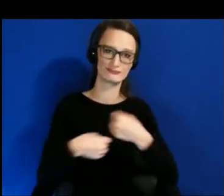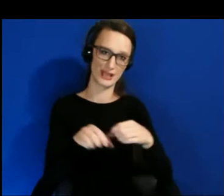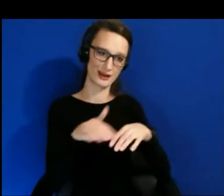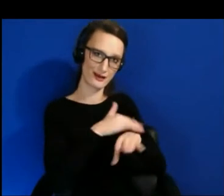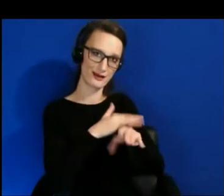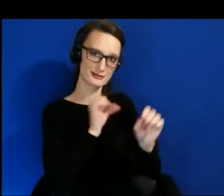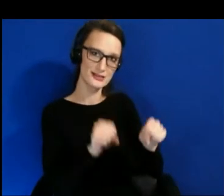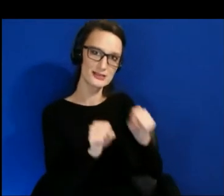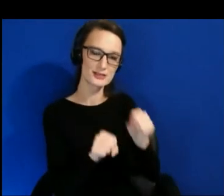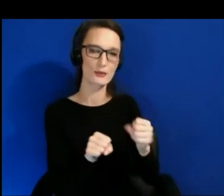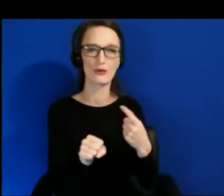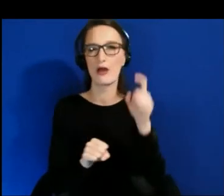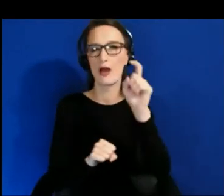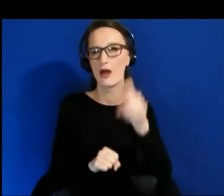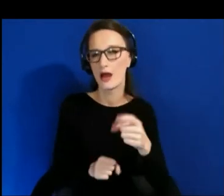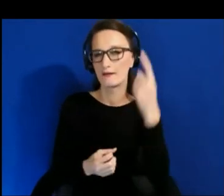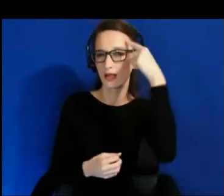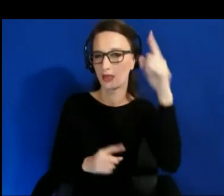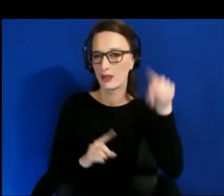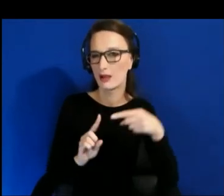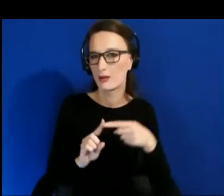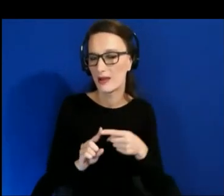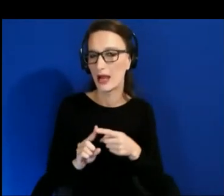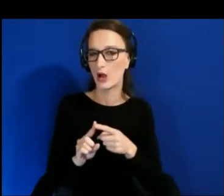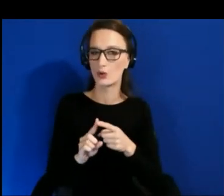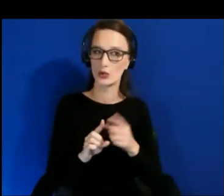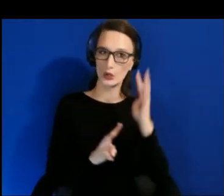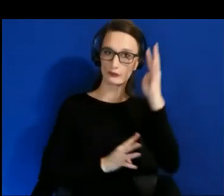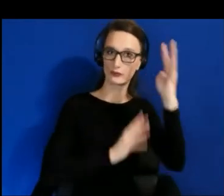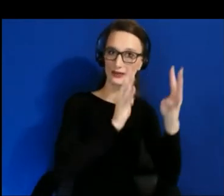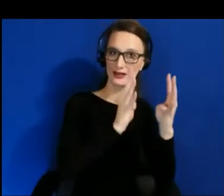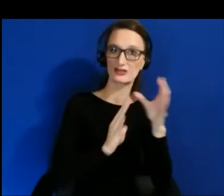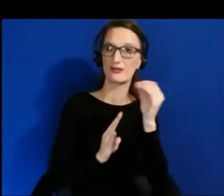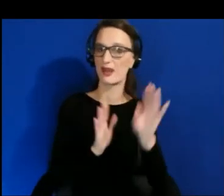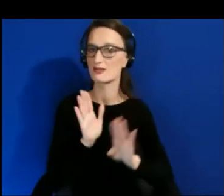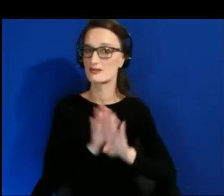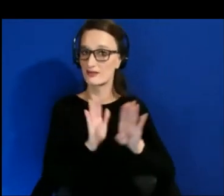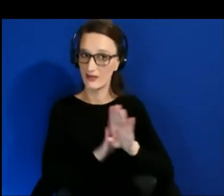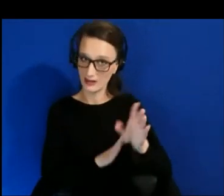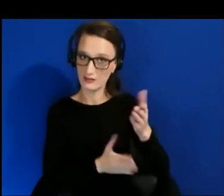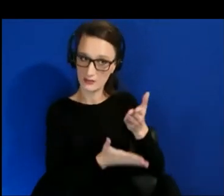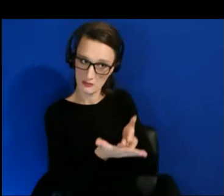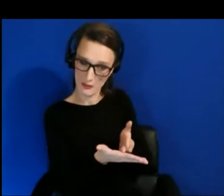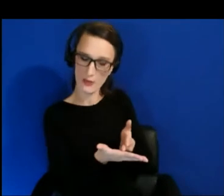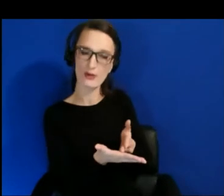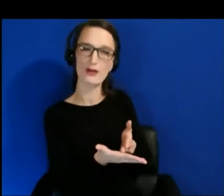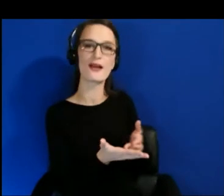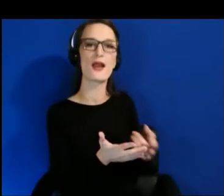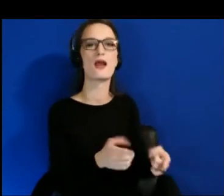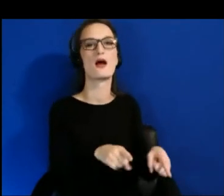the creation and development side of things, as well as the audience, and deployment, and how you're going